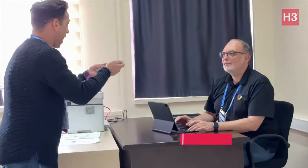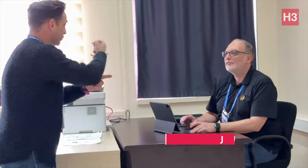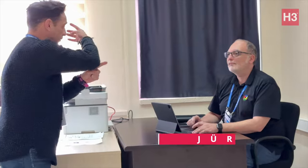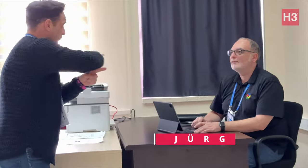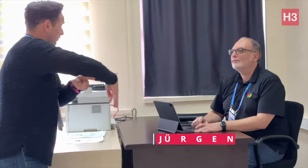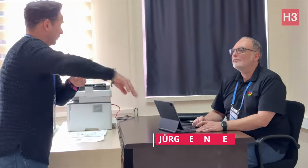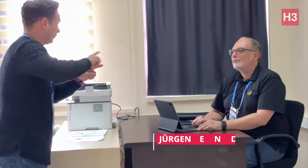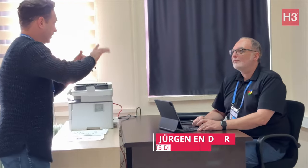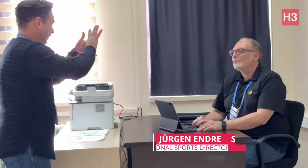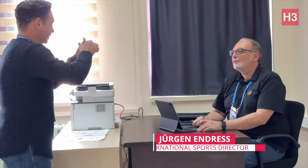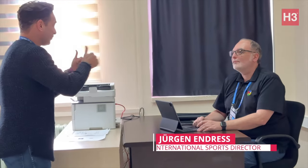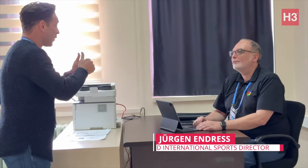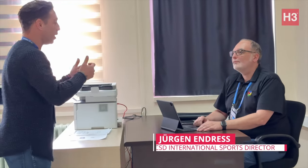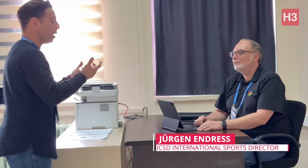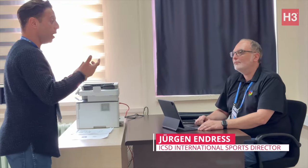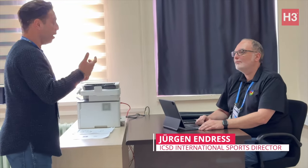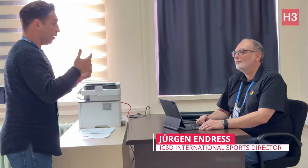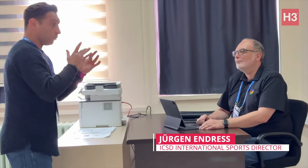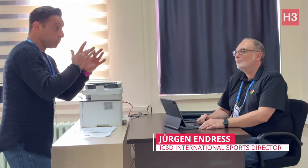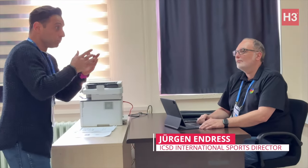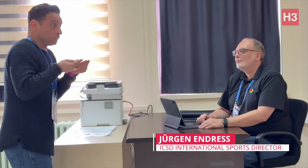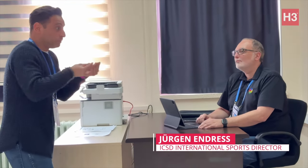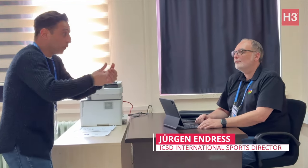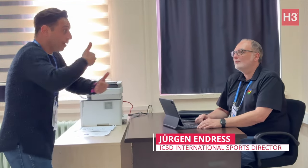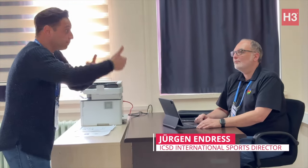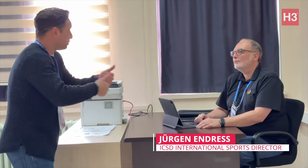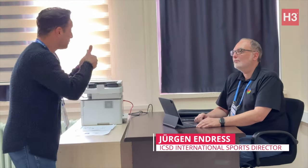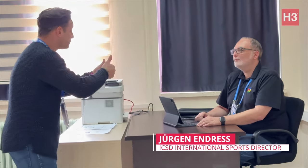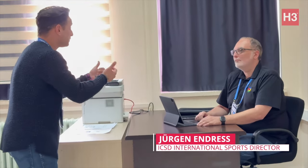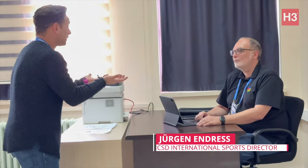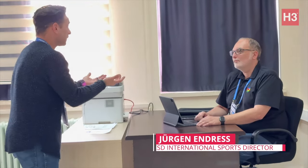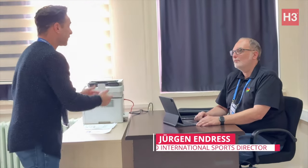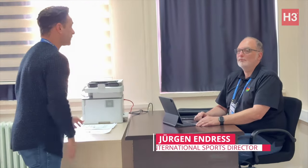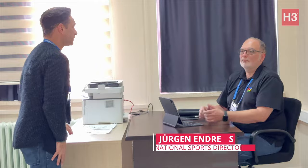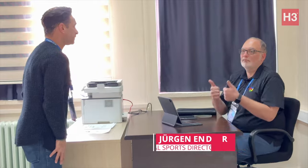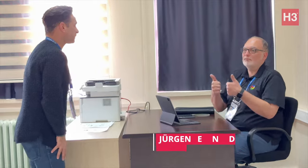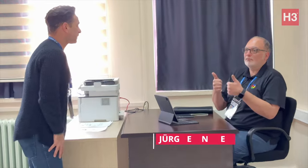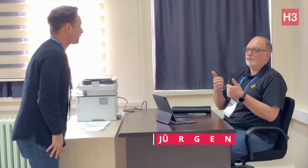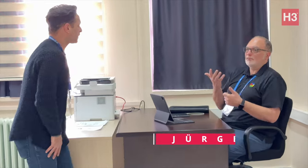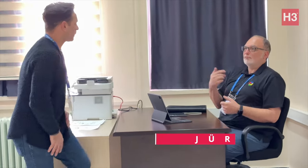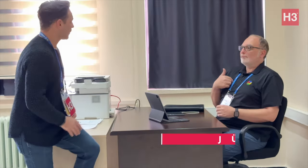[Memnos]: You're the sports director with multiple sports But your supervision which involves six different sports in this Winter Deaflympics. How's the work progress and communication going in regard